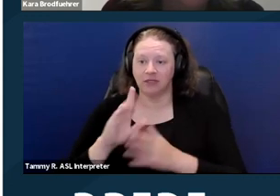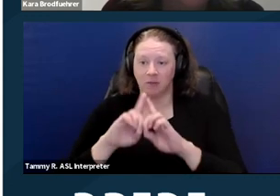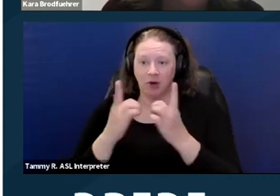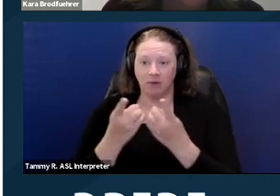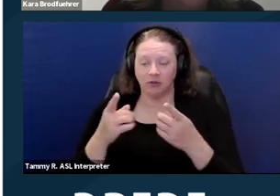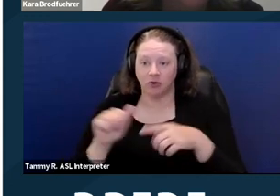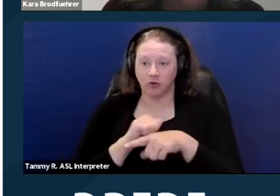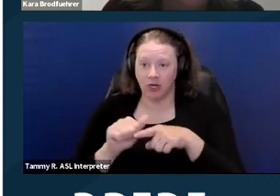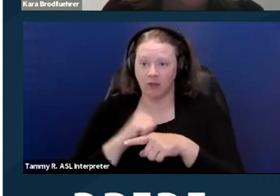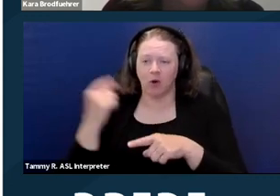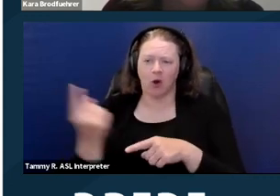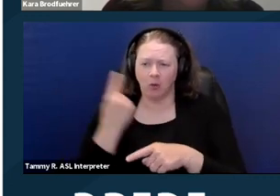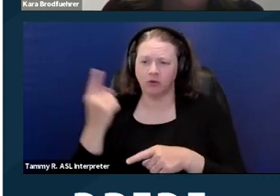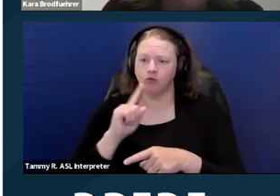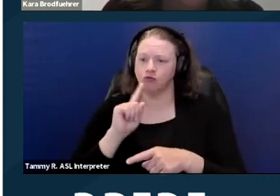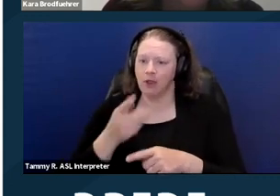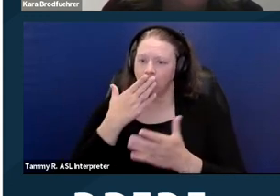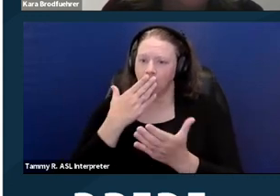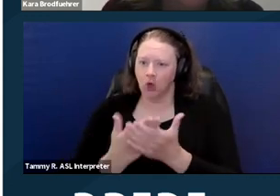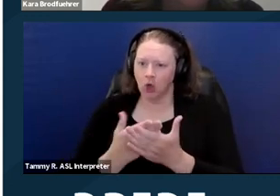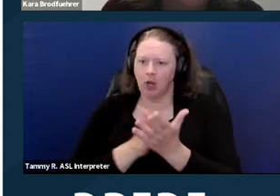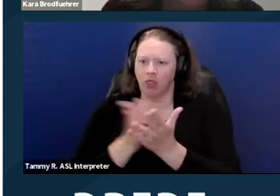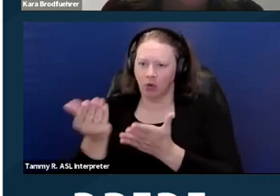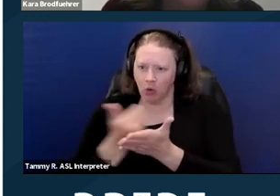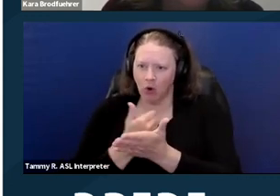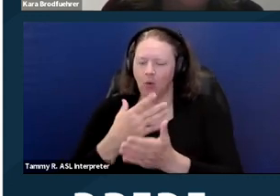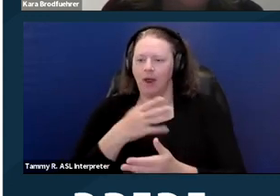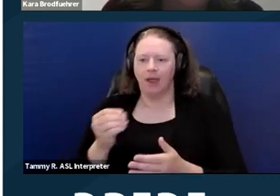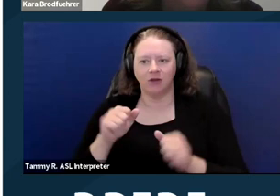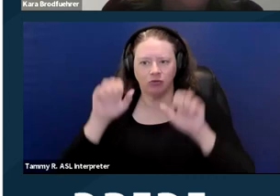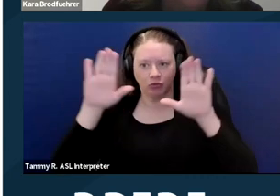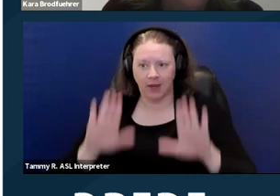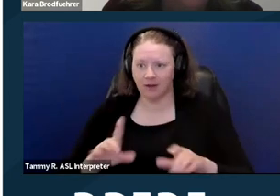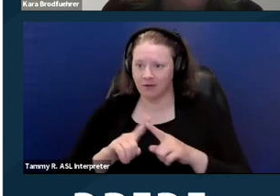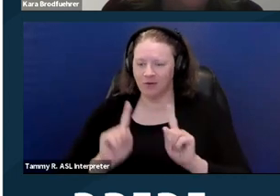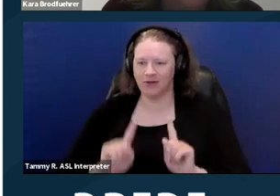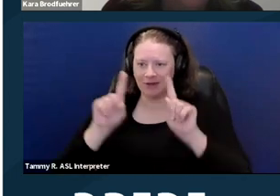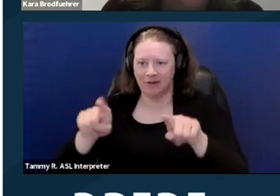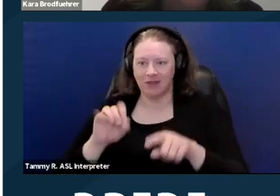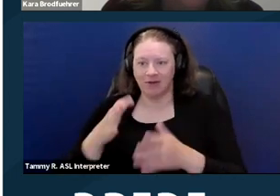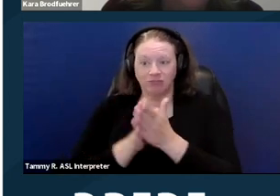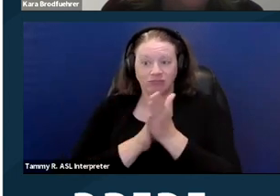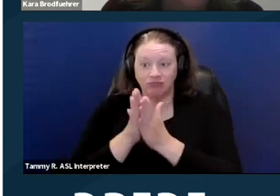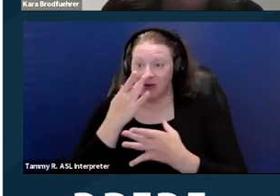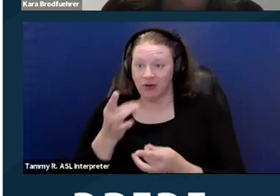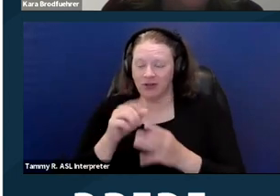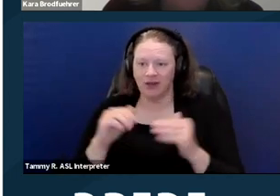they're always really good and thorough and it's great to attend them if you have interest in fair housing and your fair housing rights.